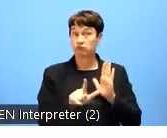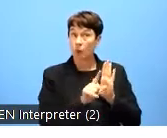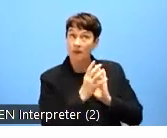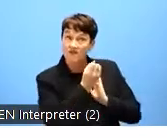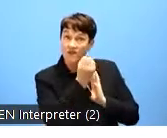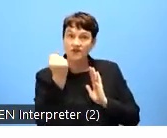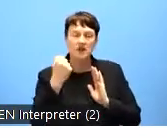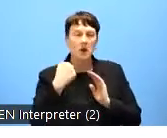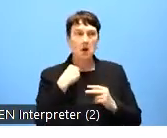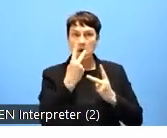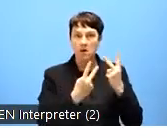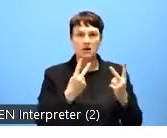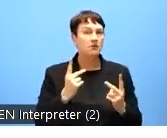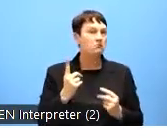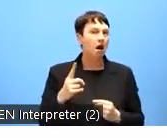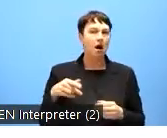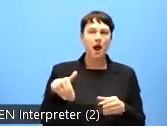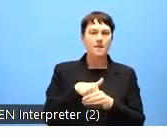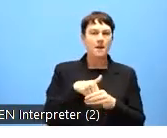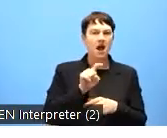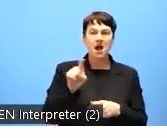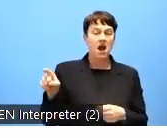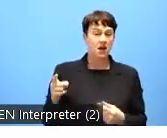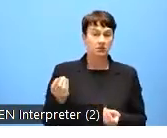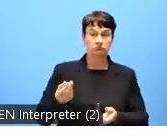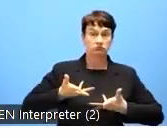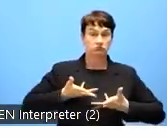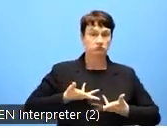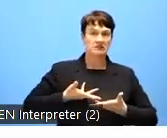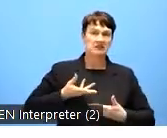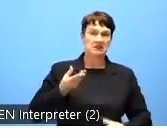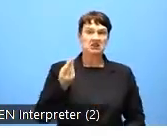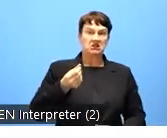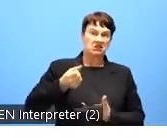accessibility related costs, implying that the cost benefit in all Member States has